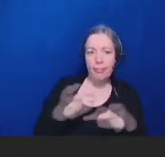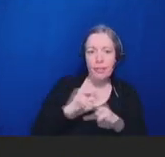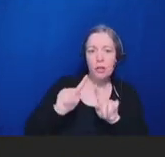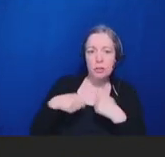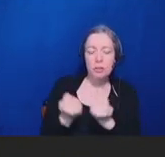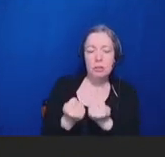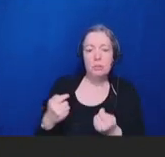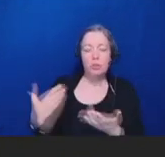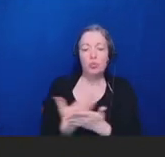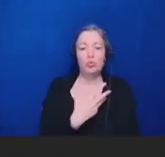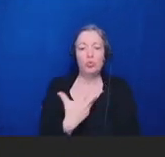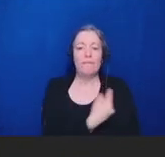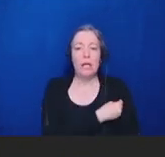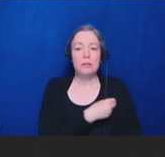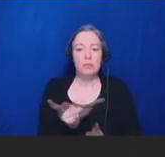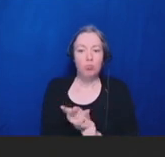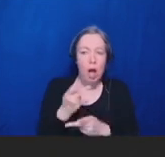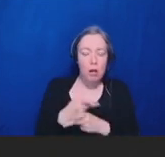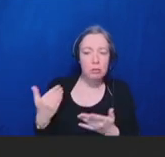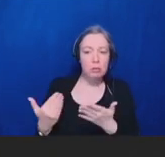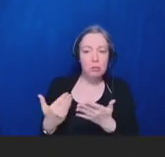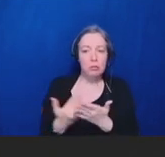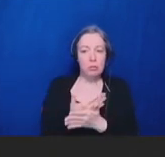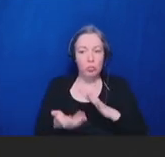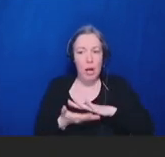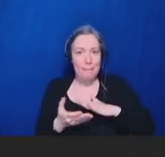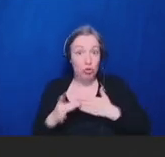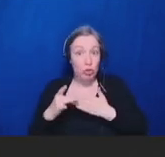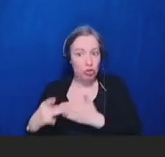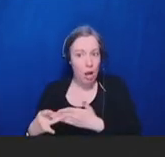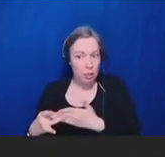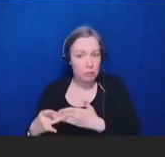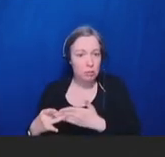and vaccine recommendations when they are updated.